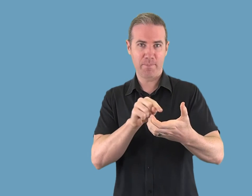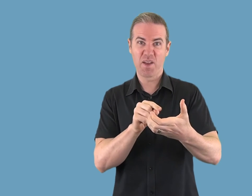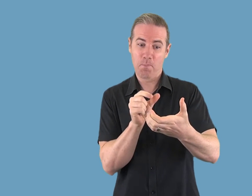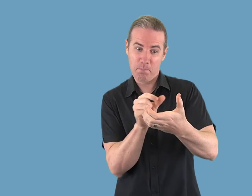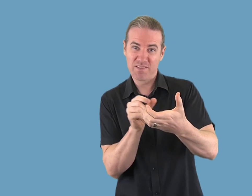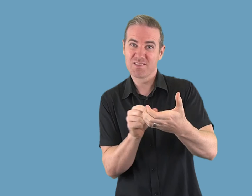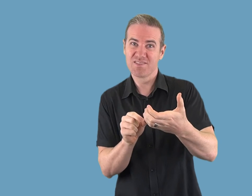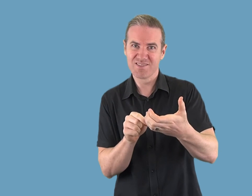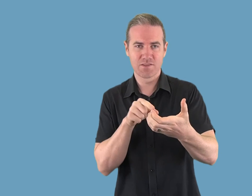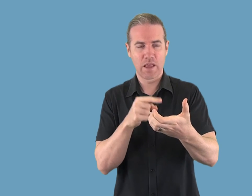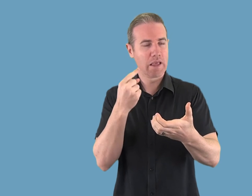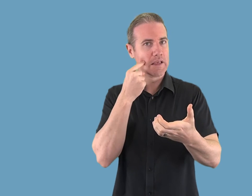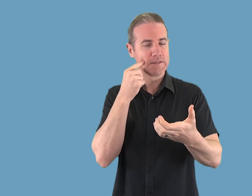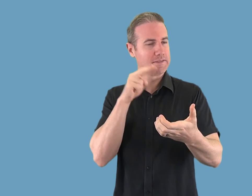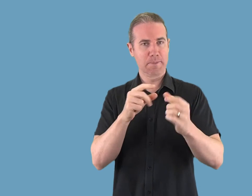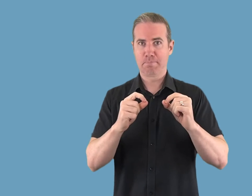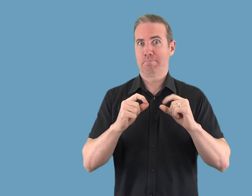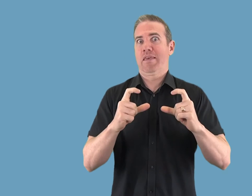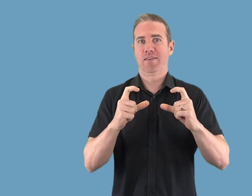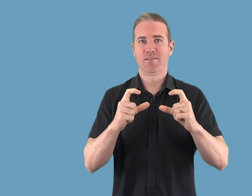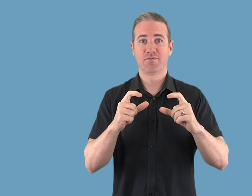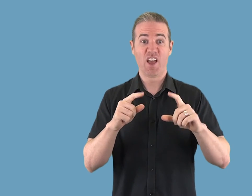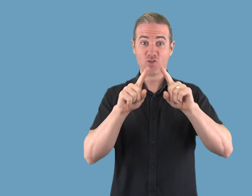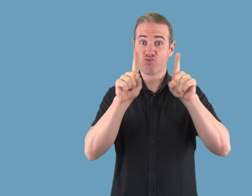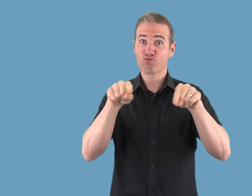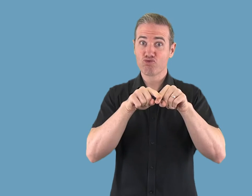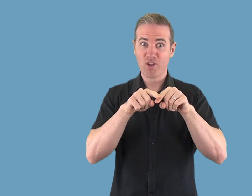Big buttons with large numbers